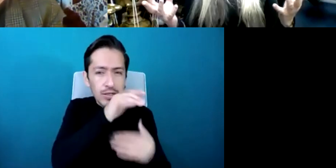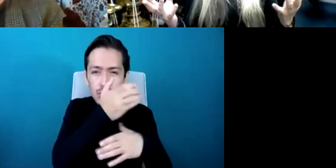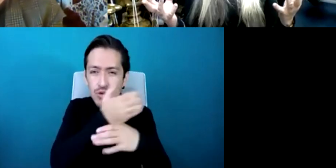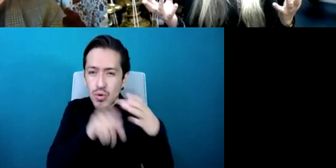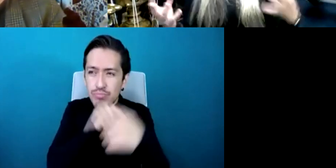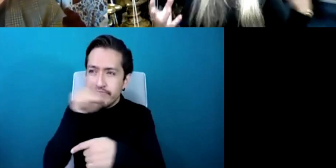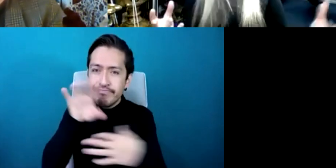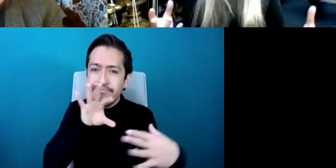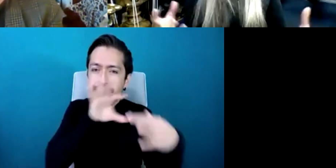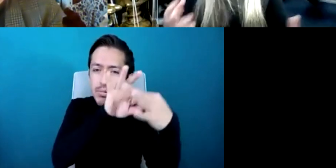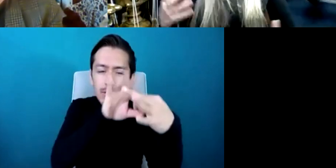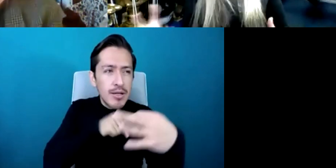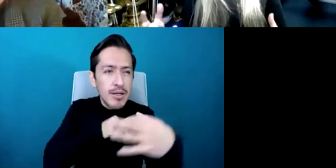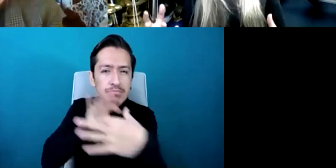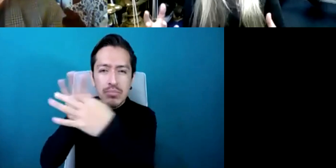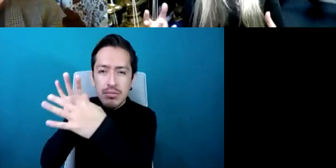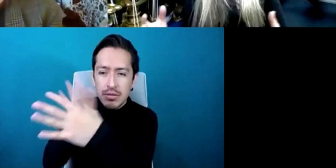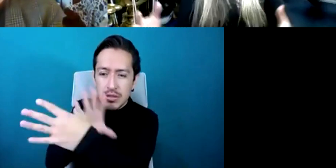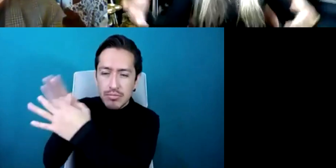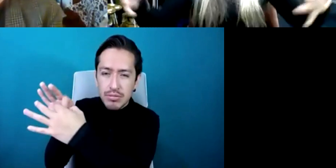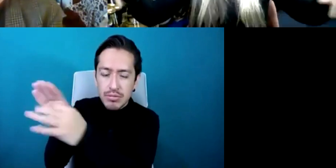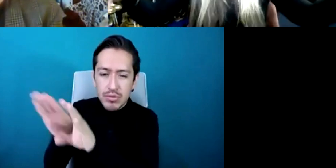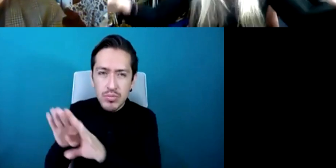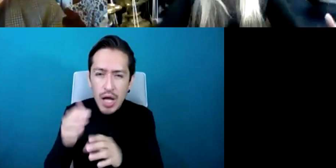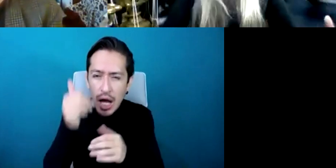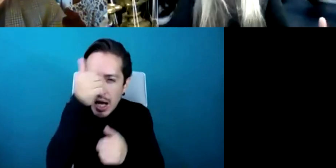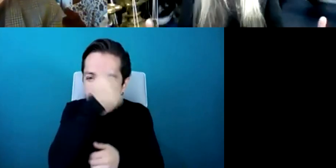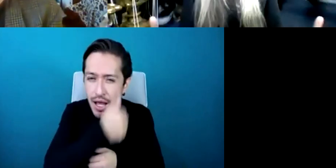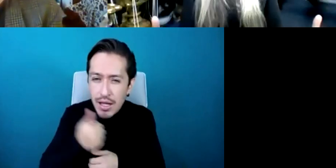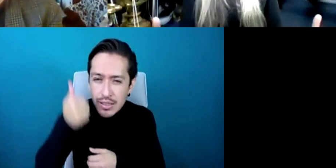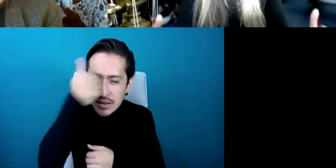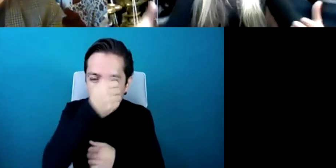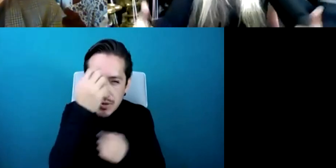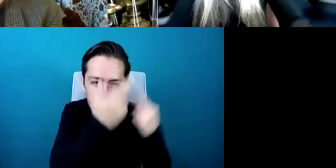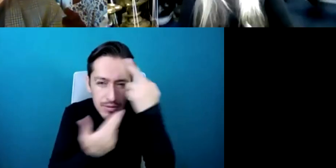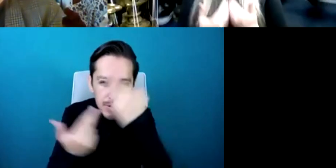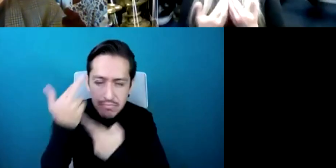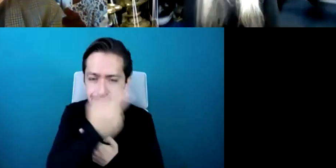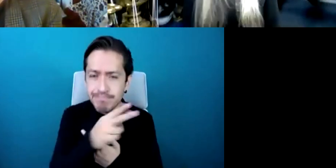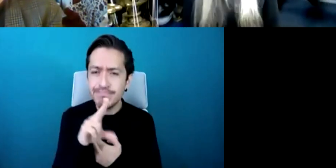not making judgment or anything like that it's simply accepting what's there and then how we can